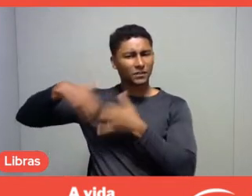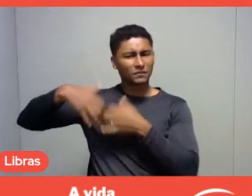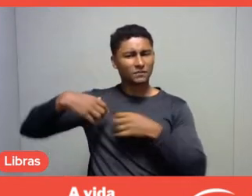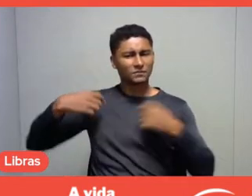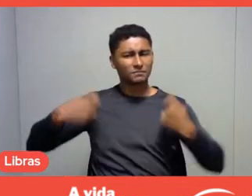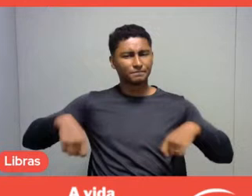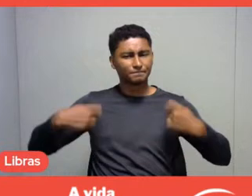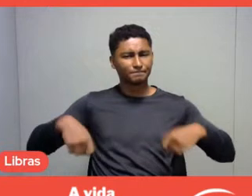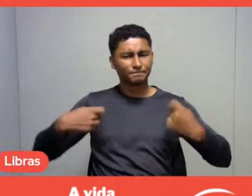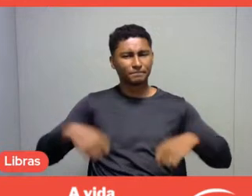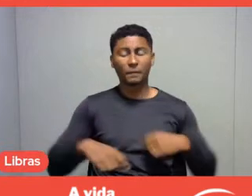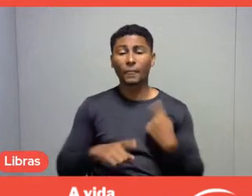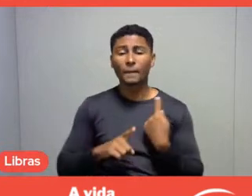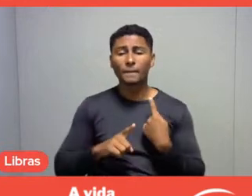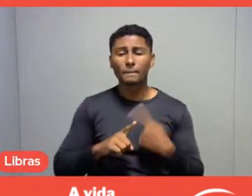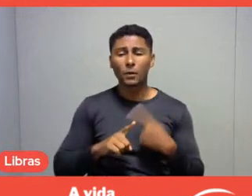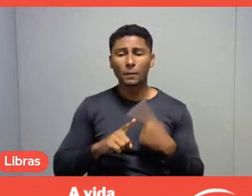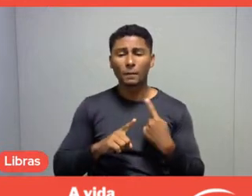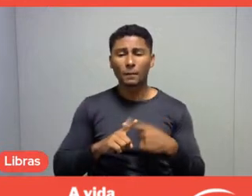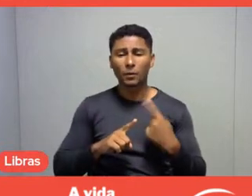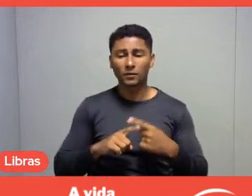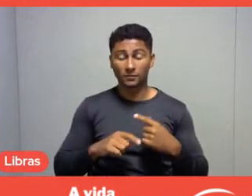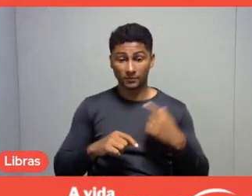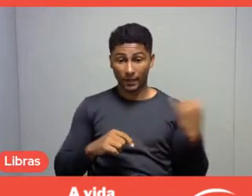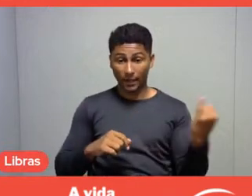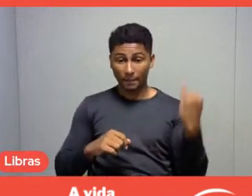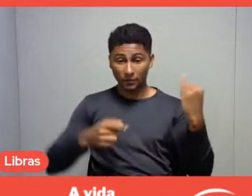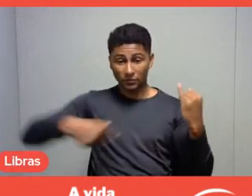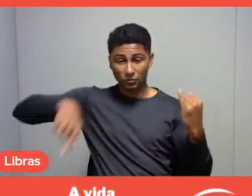because it is important for us to think about these choices,